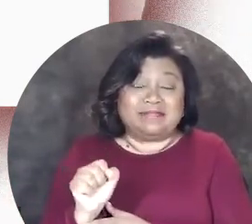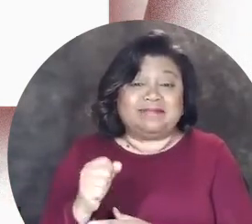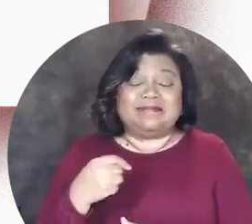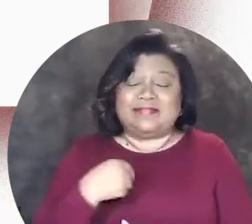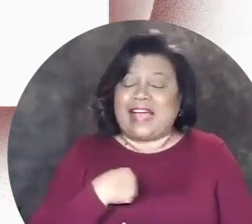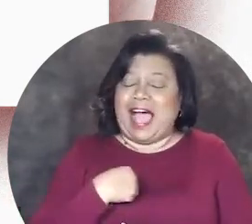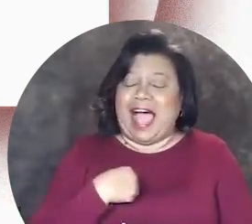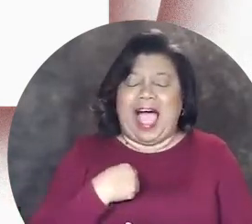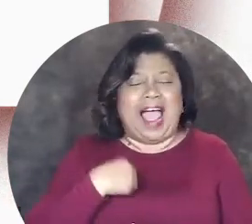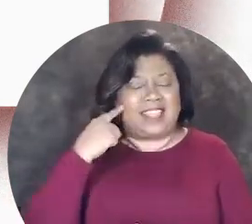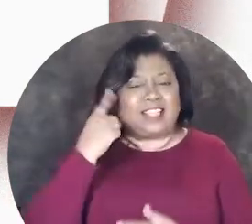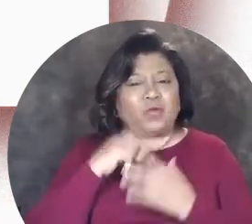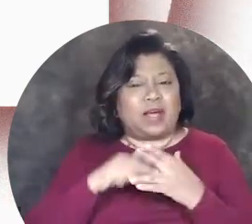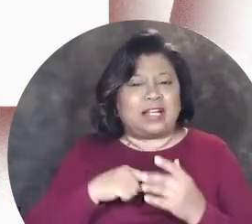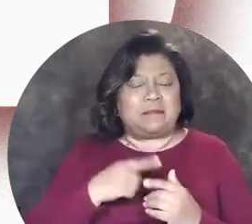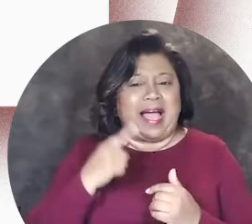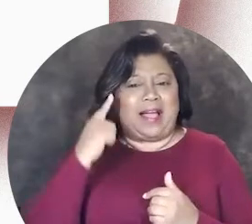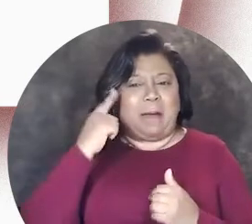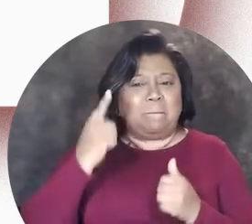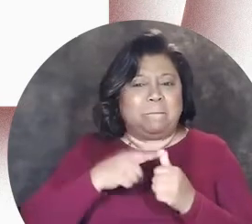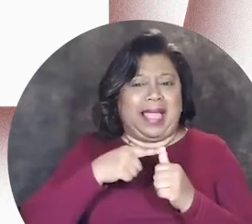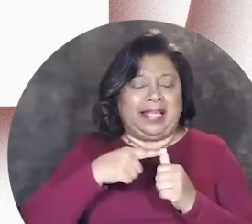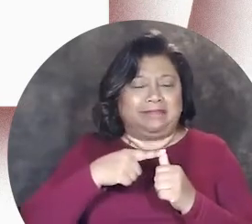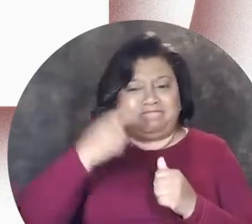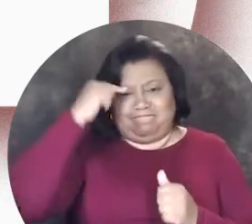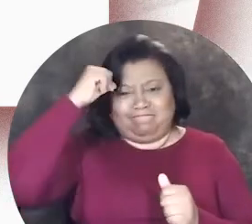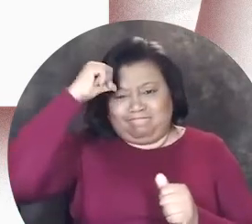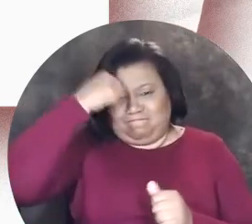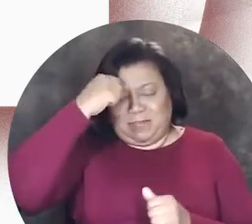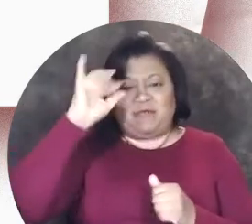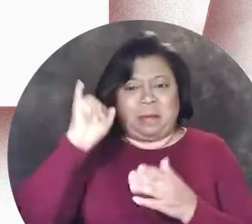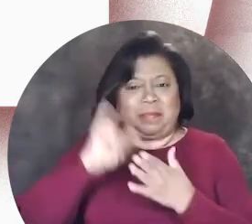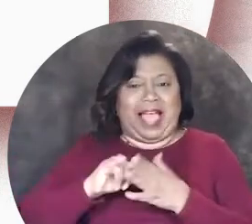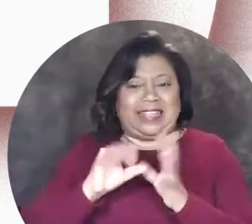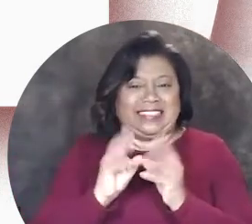I guess, I think that's one of my big takeaways from that session